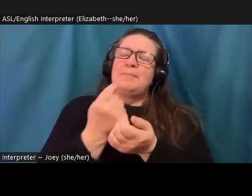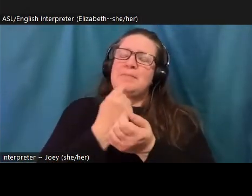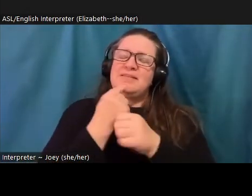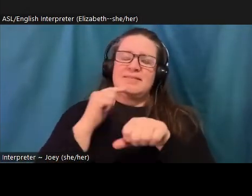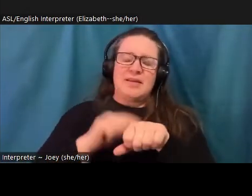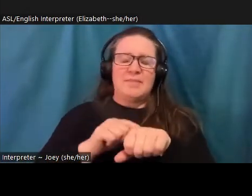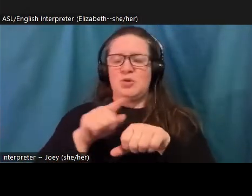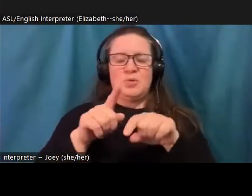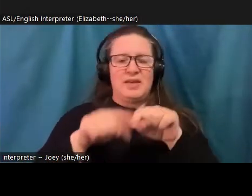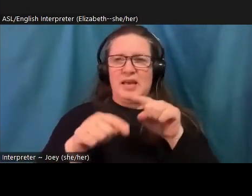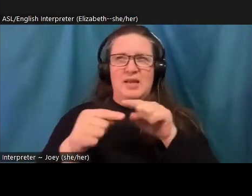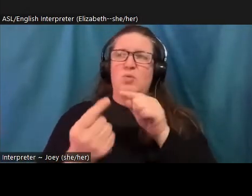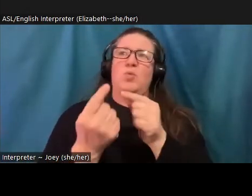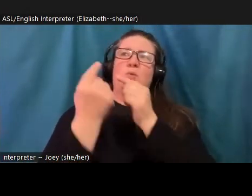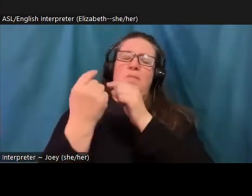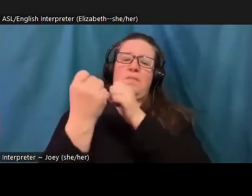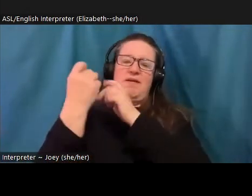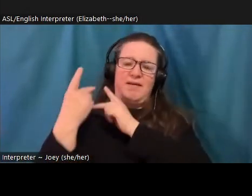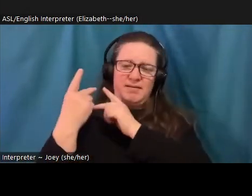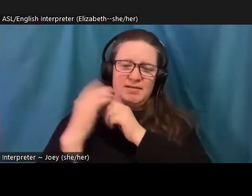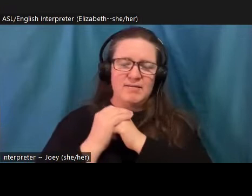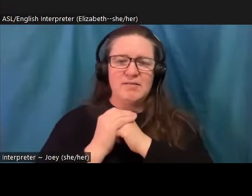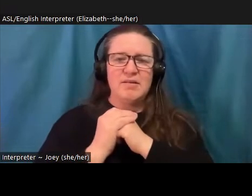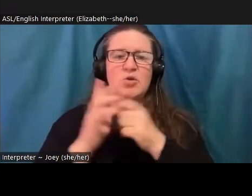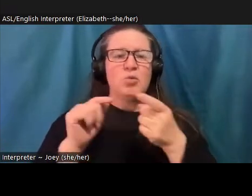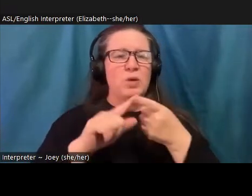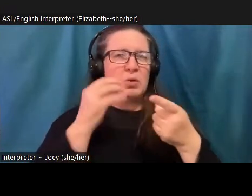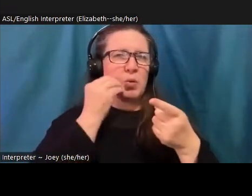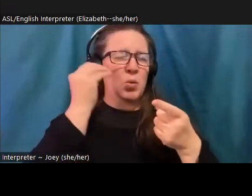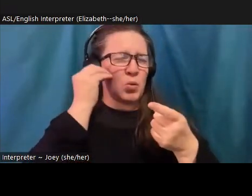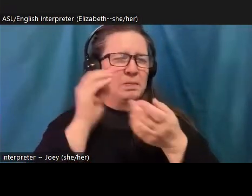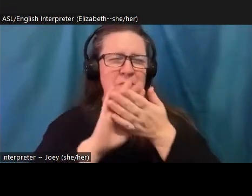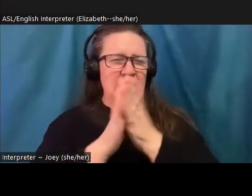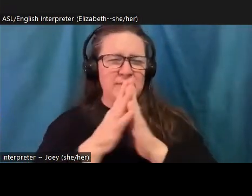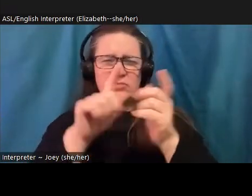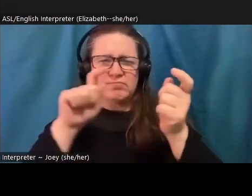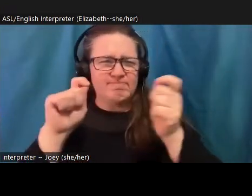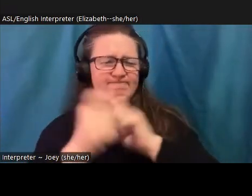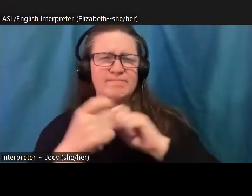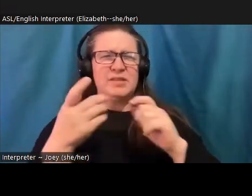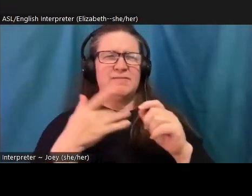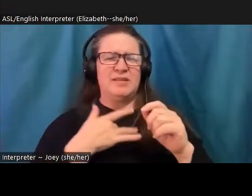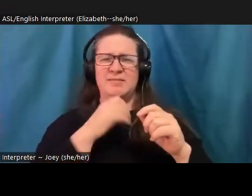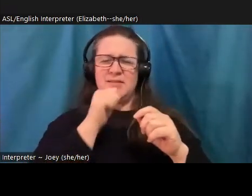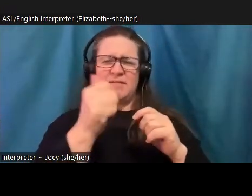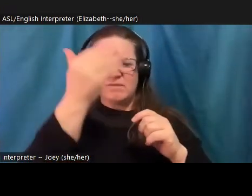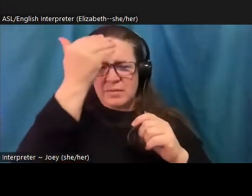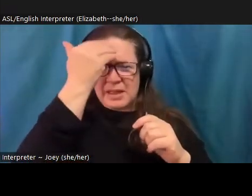describes what happens when home itself becomes unfamiliar. So it's not that you have left the place behind, but it's as if the